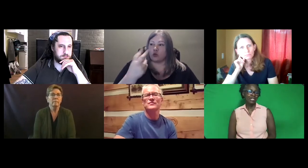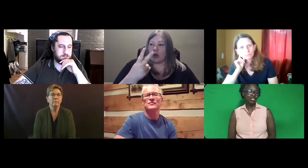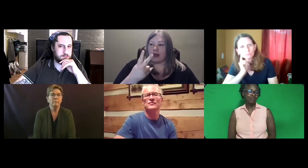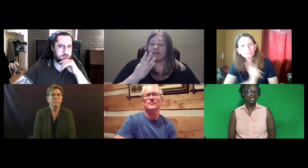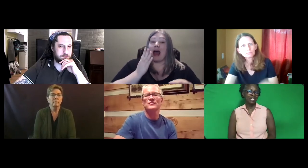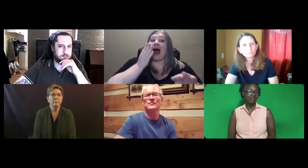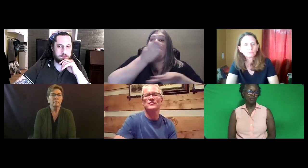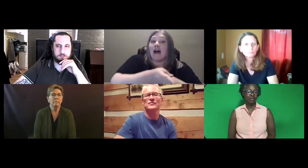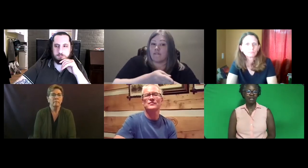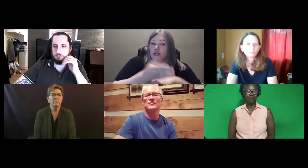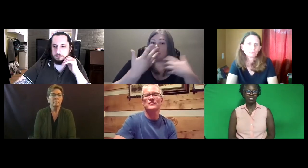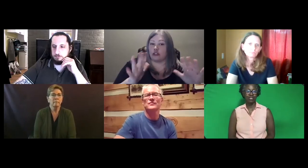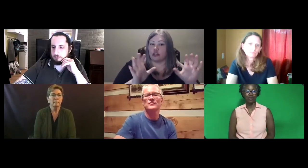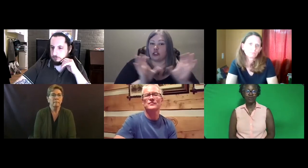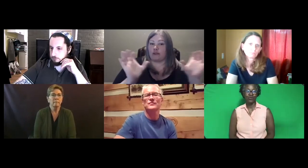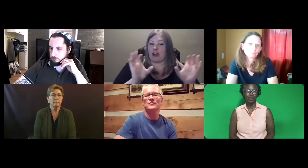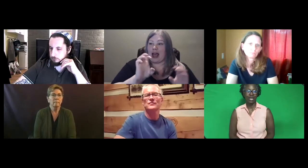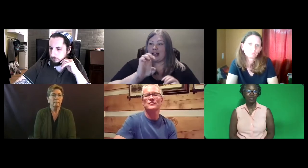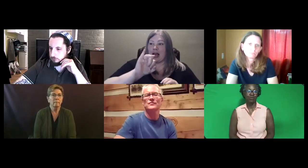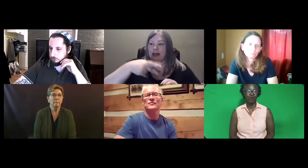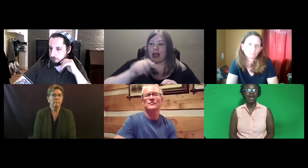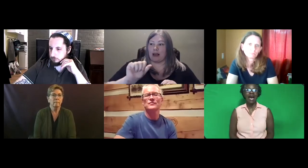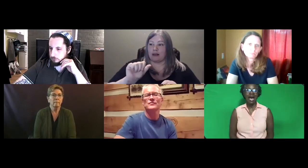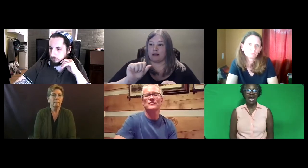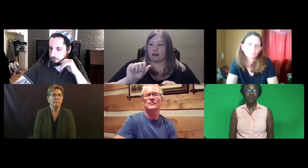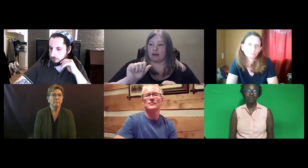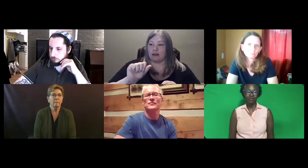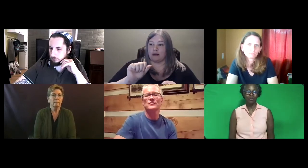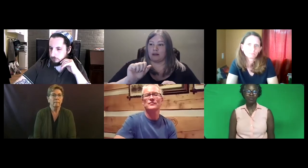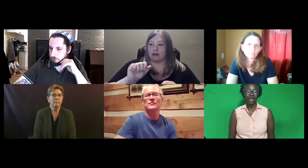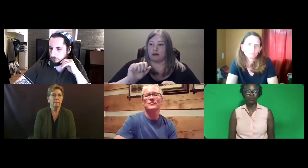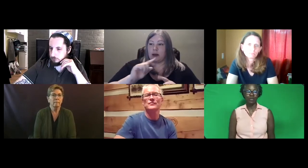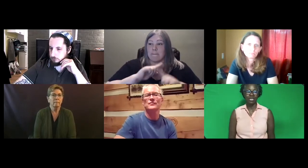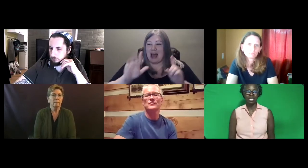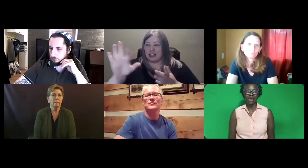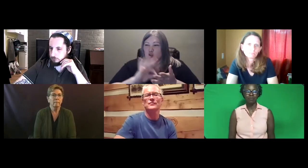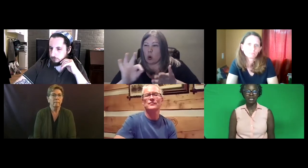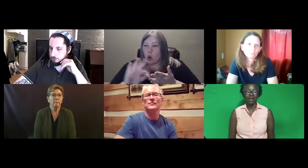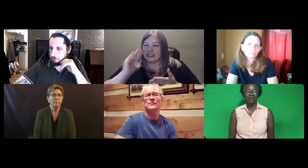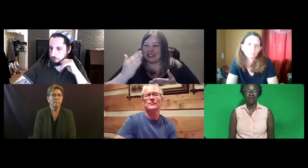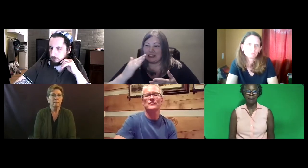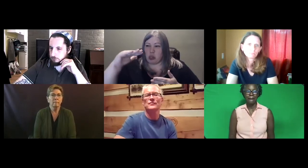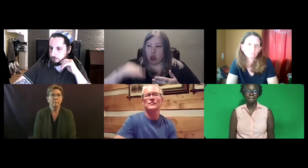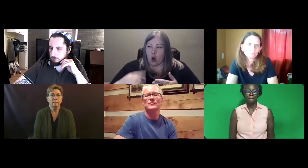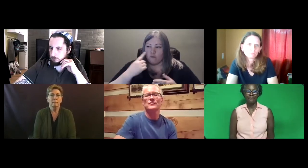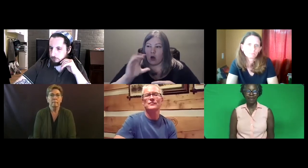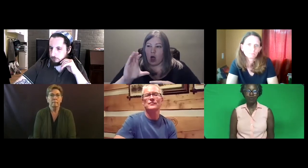to receive those evaluations for those who are K-12 after they're certified with the EIPA?